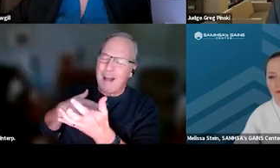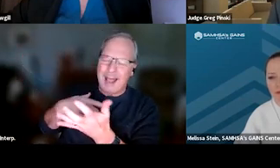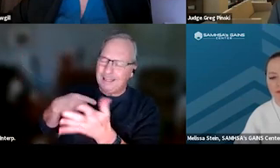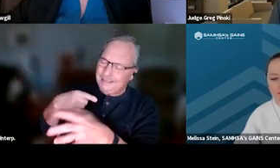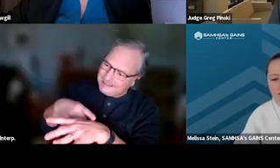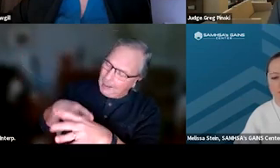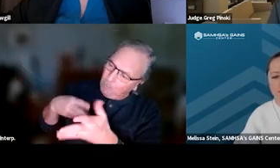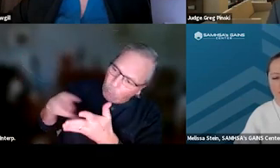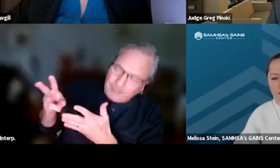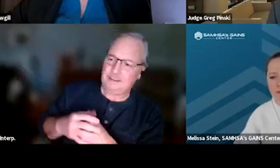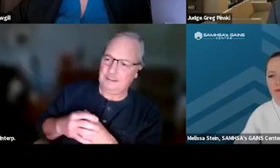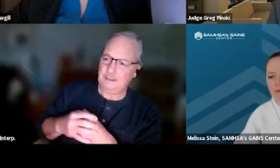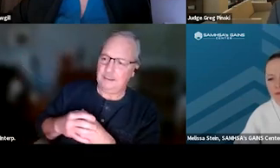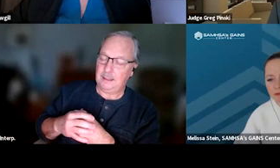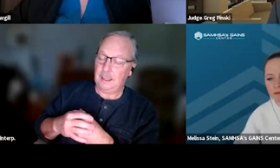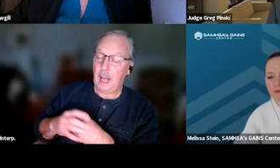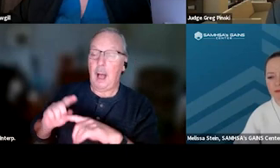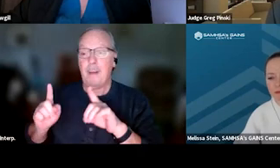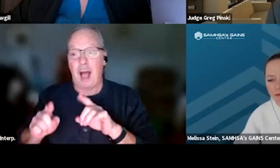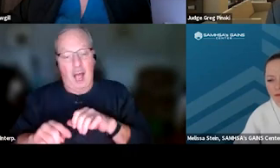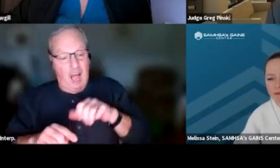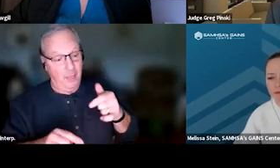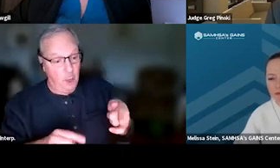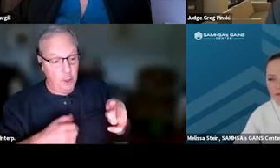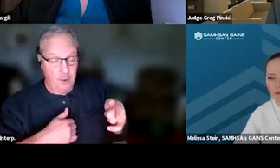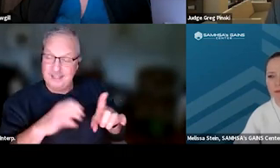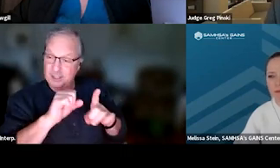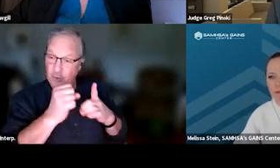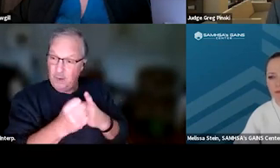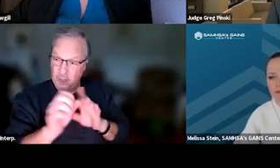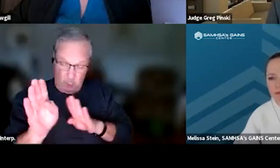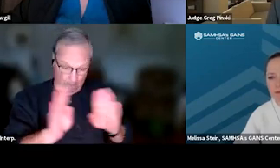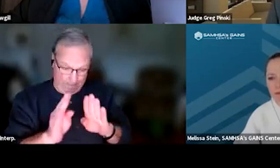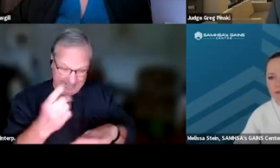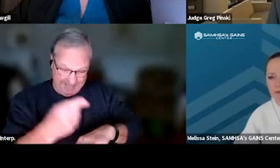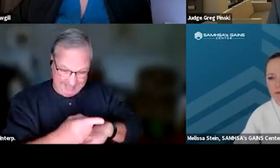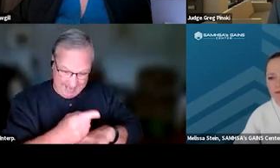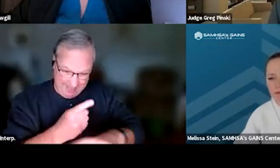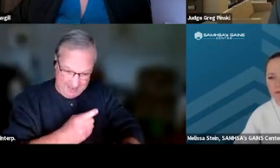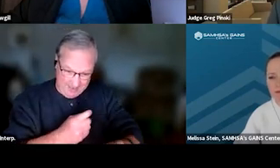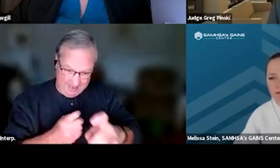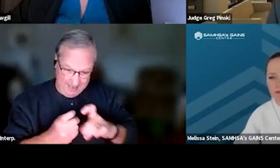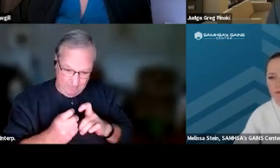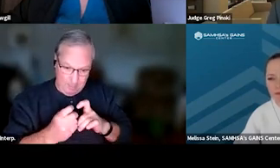On the other hand, anytime that you have a situation in your busy day where you've been given back an hour of time